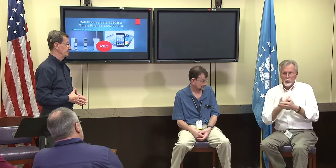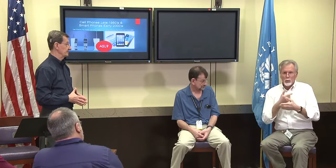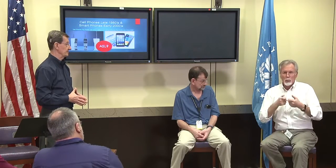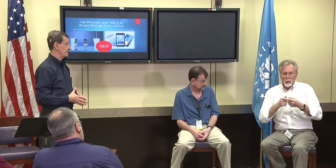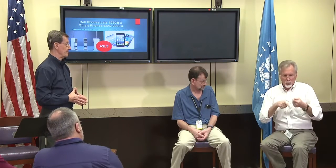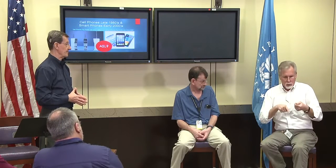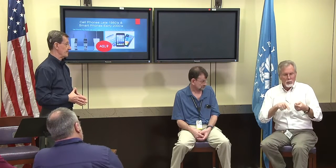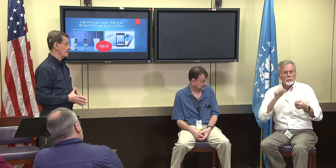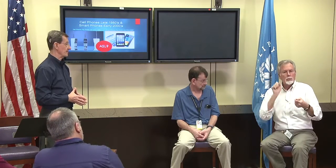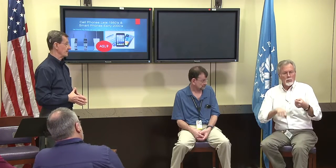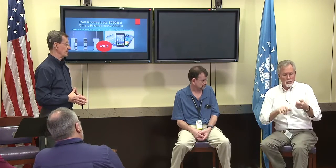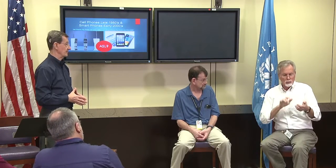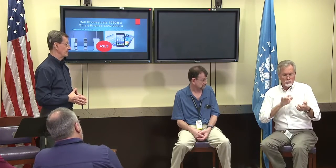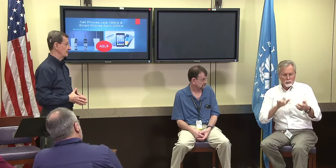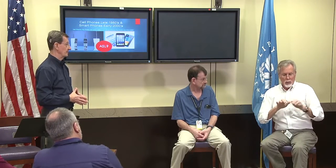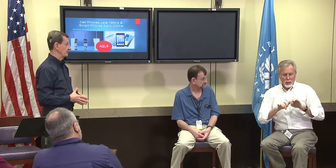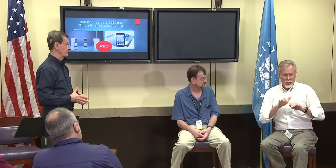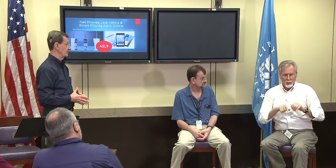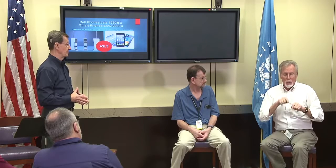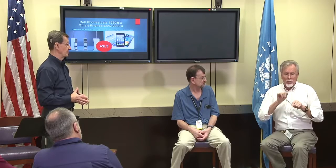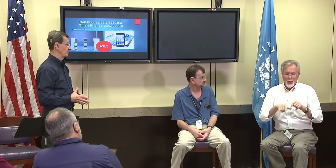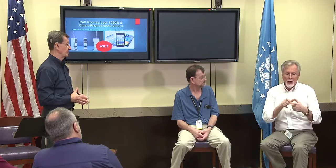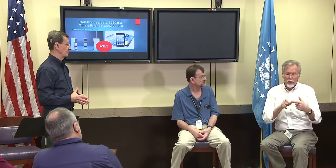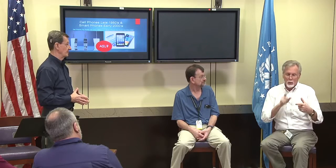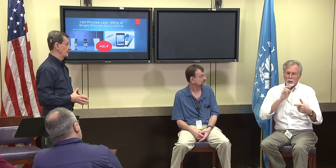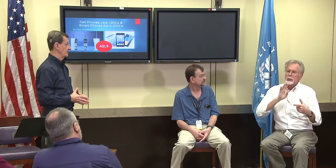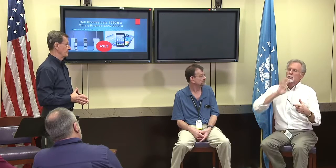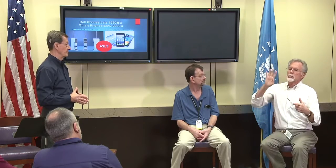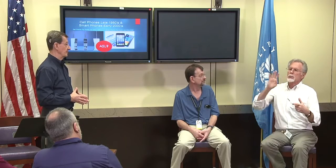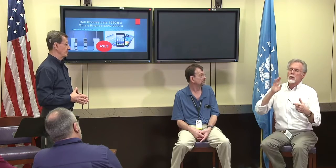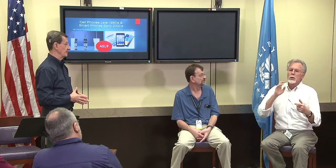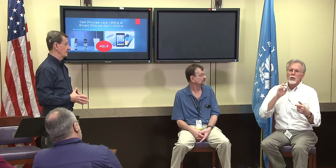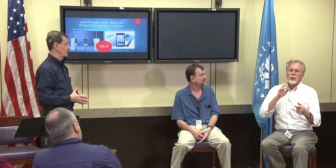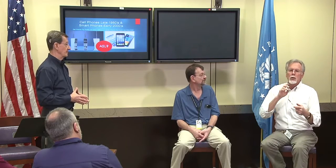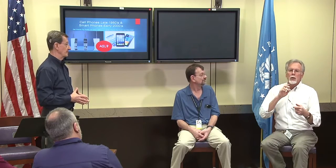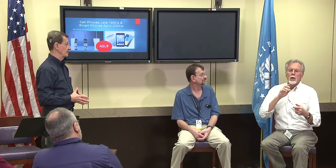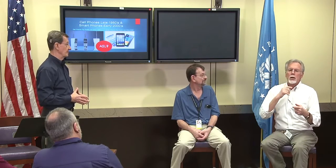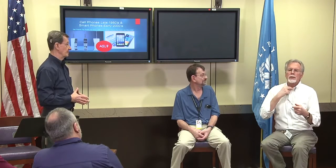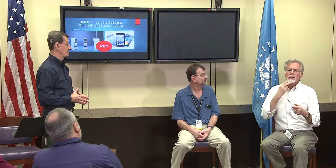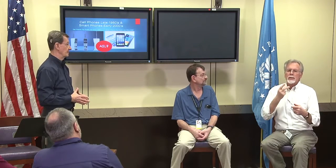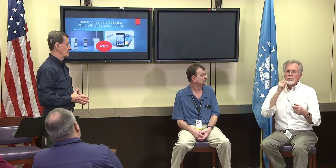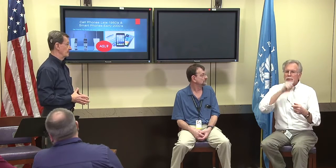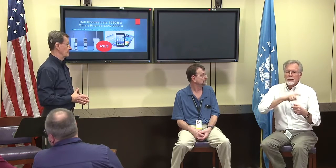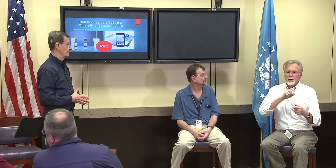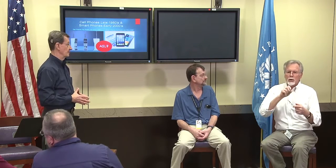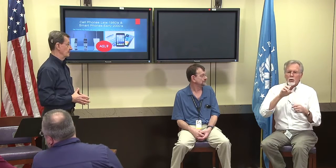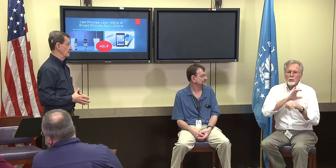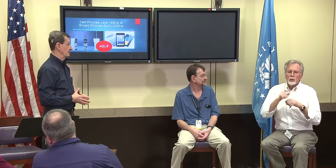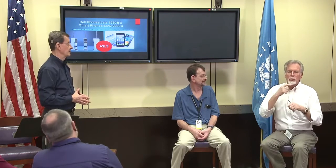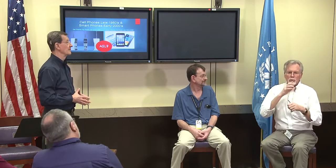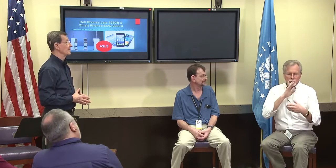Today we have so much new technology with the pagers and texting and all of that.